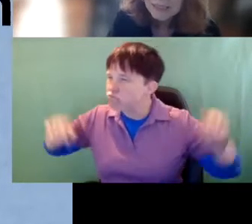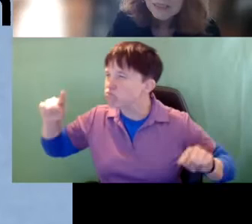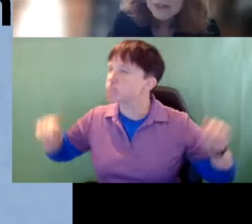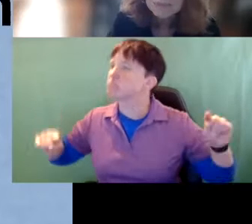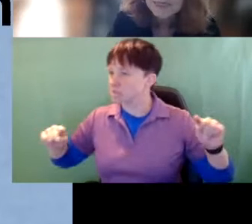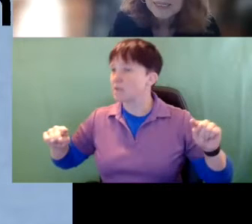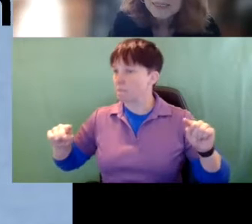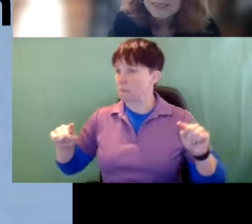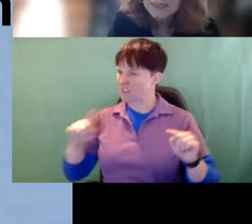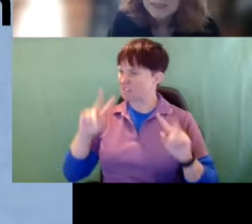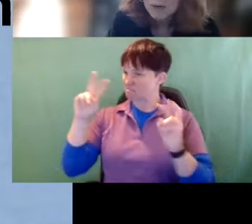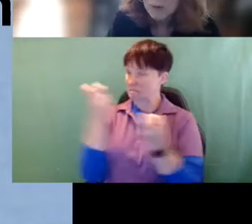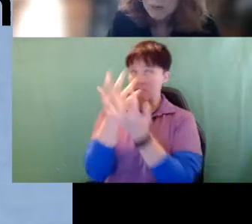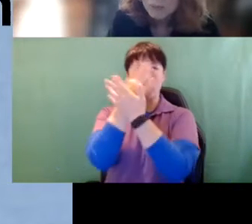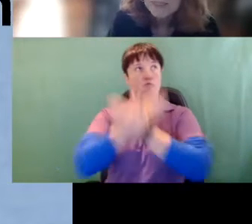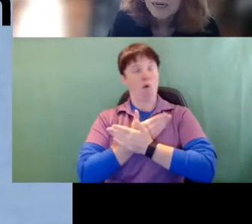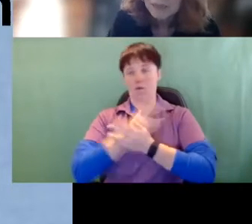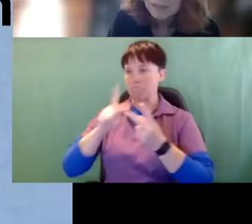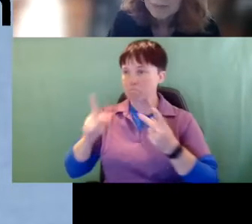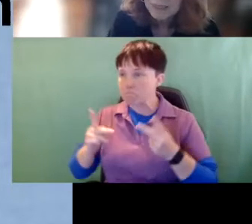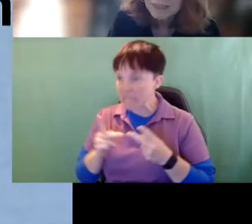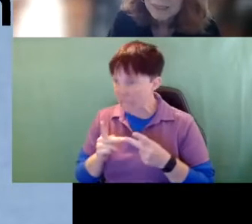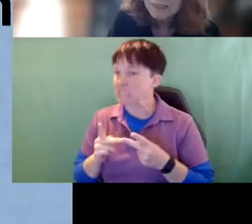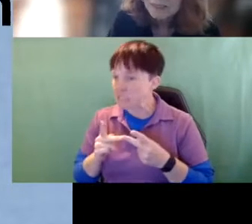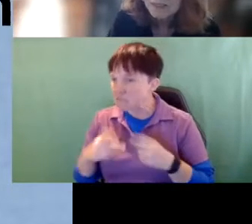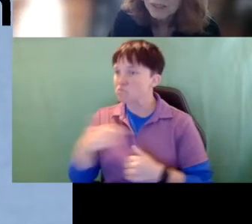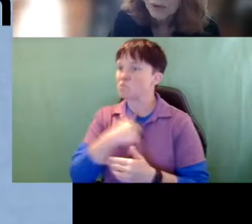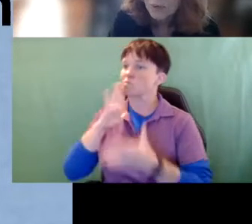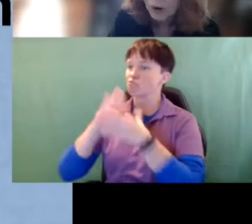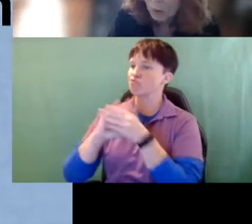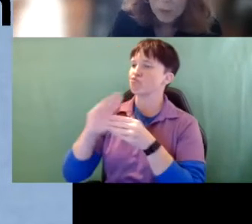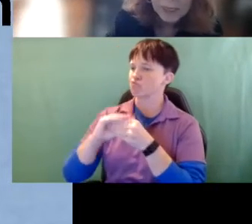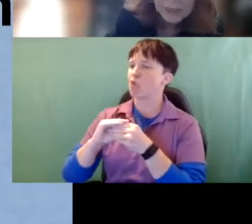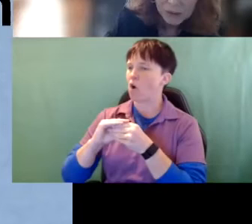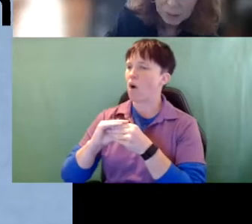is it is a dark place and so what we'll be talking about is, you know, what we can do